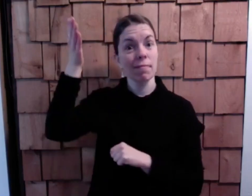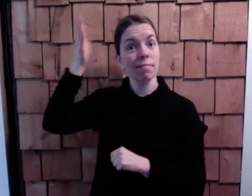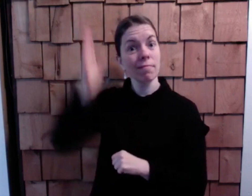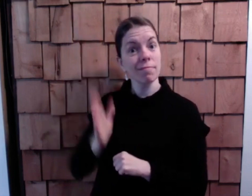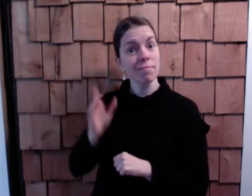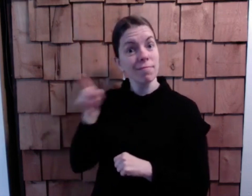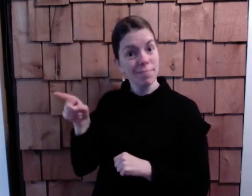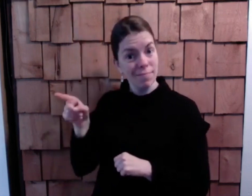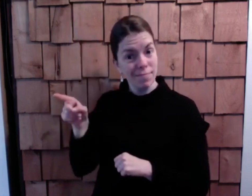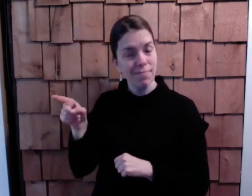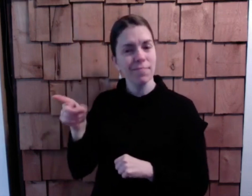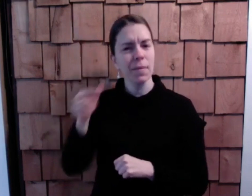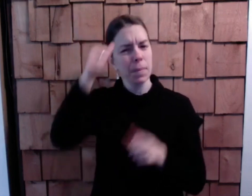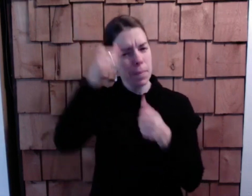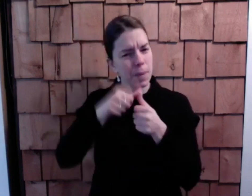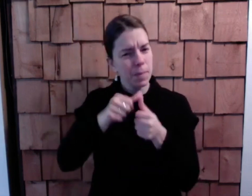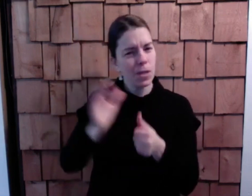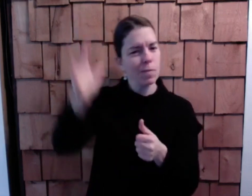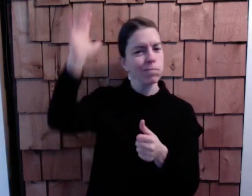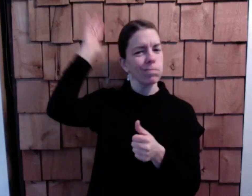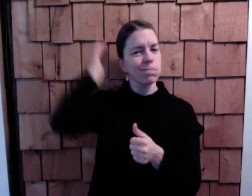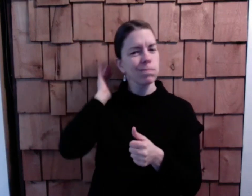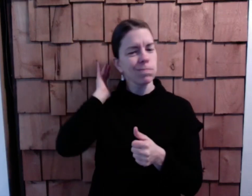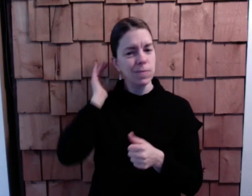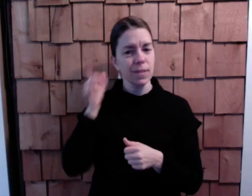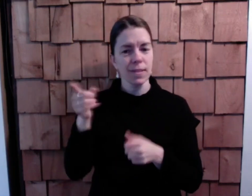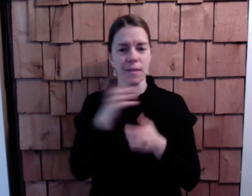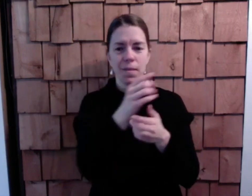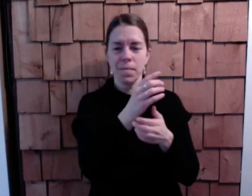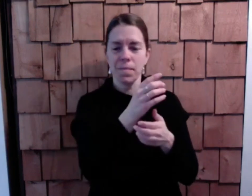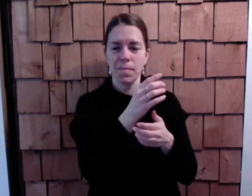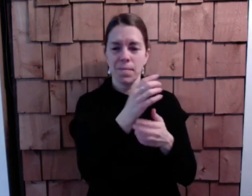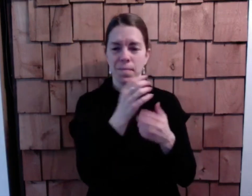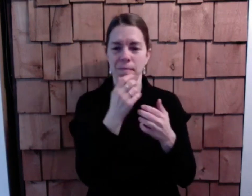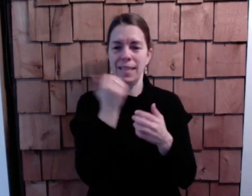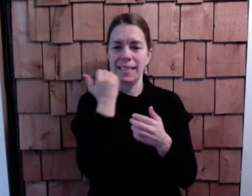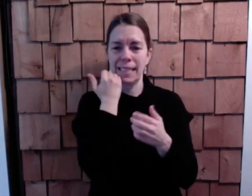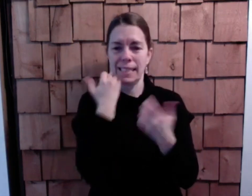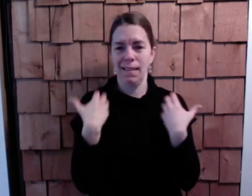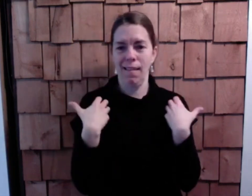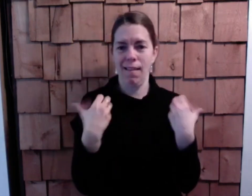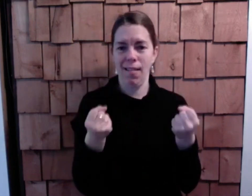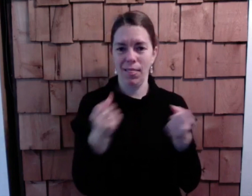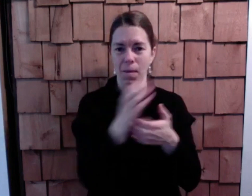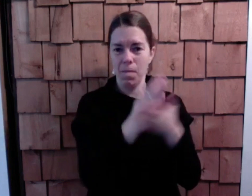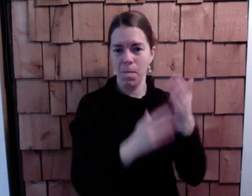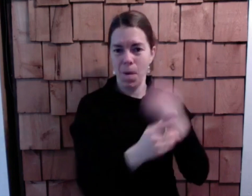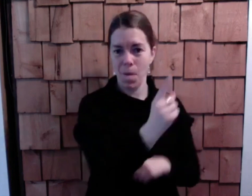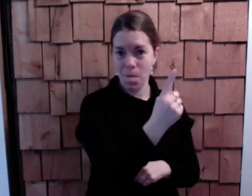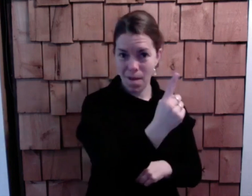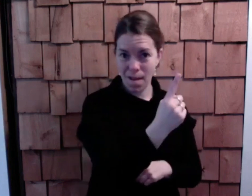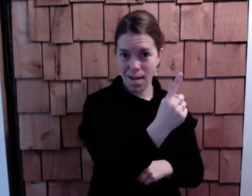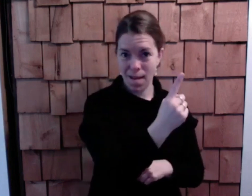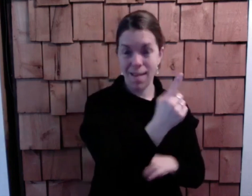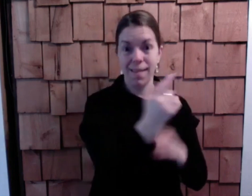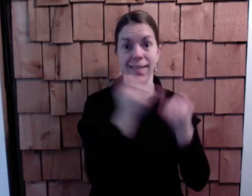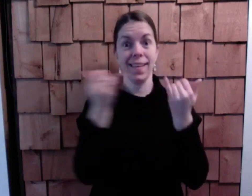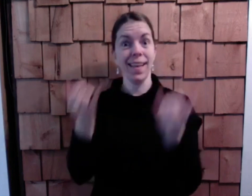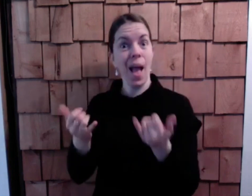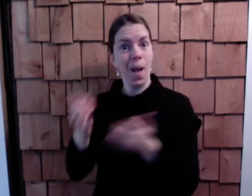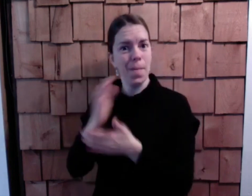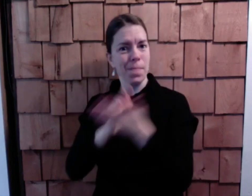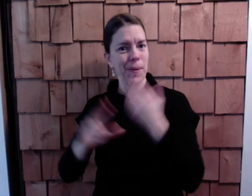If you remember, the presenter came for part 1 of this workshop a while ago.